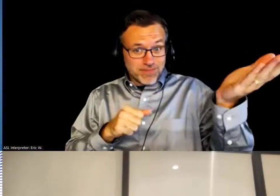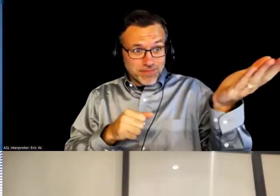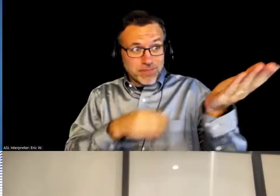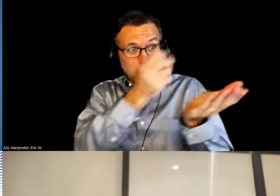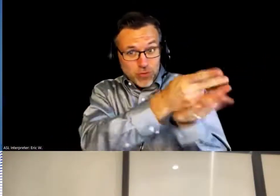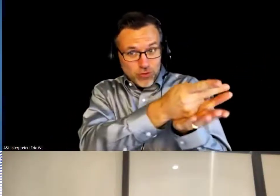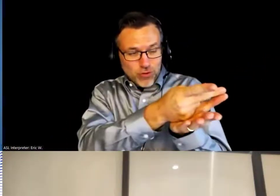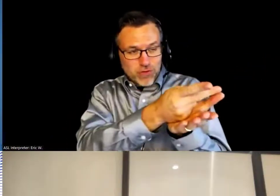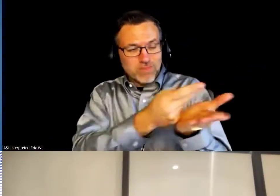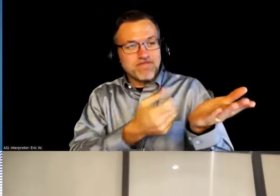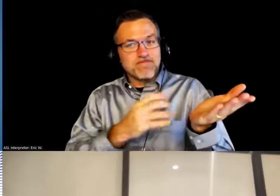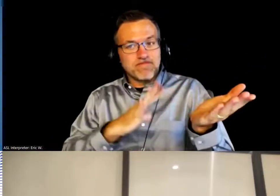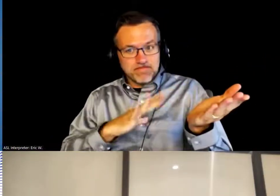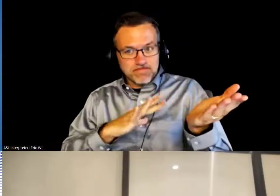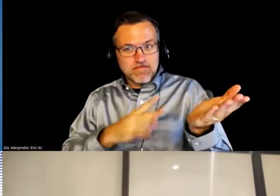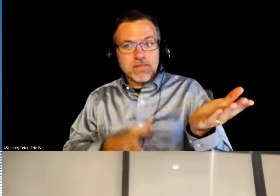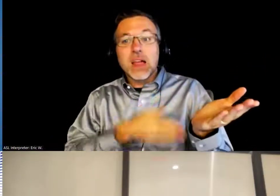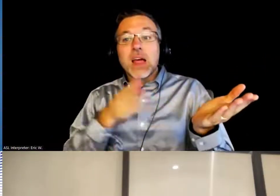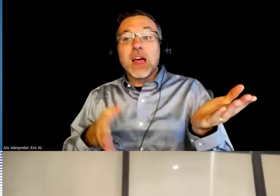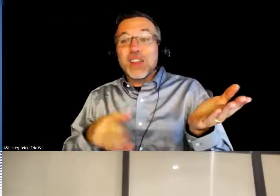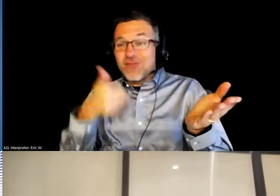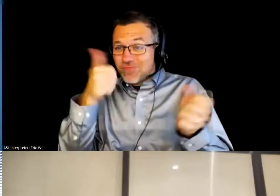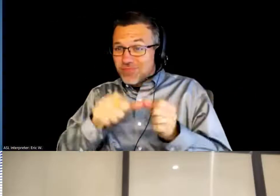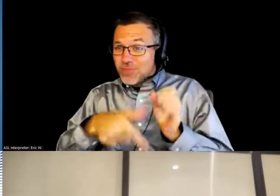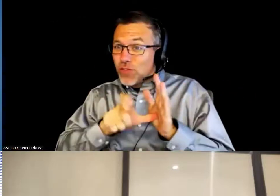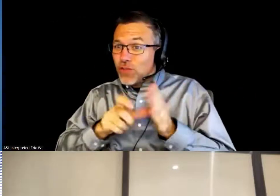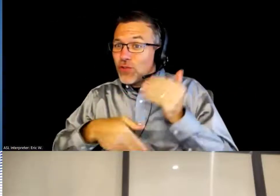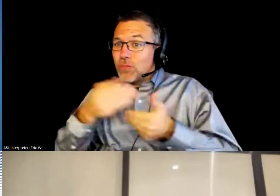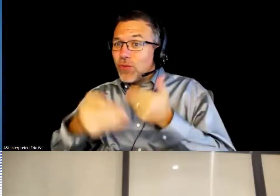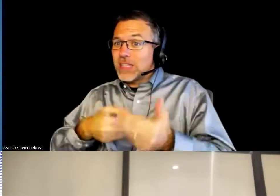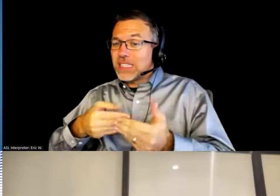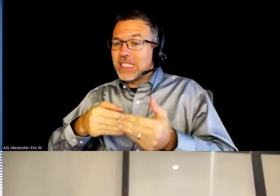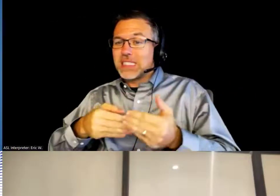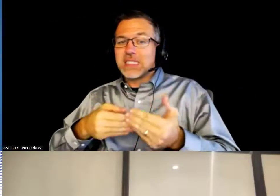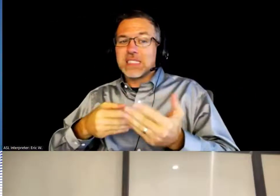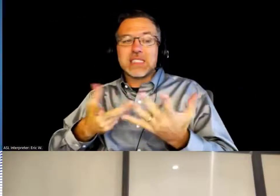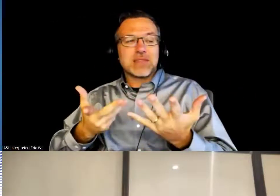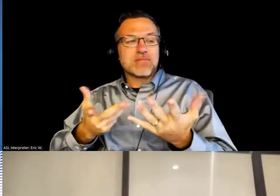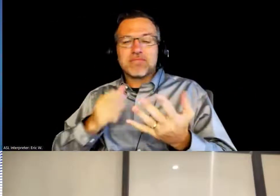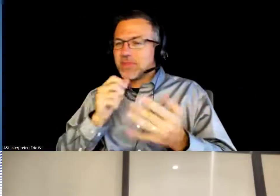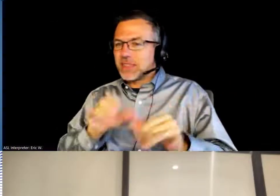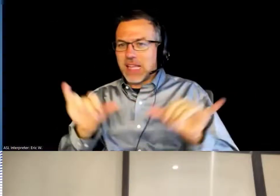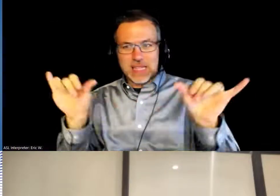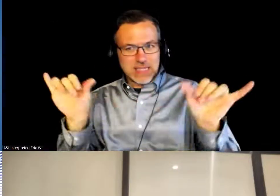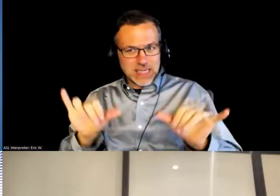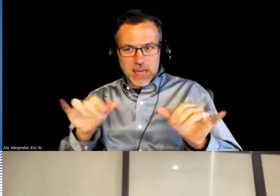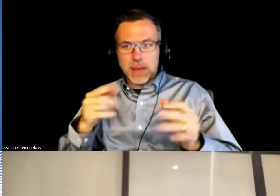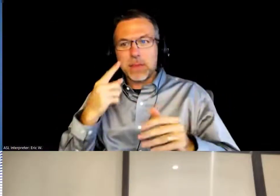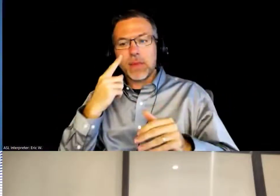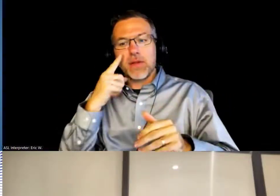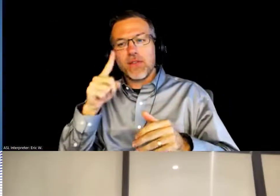we have to understand that the review process is very different from, for example, a training brand